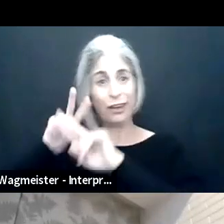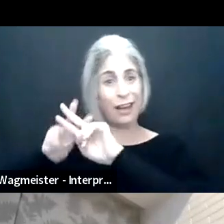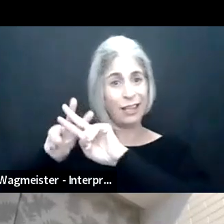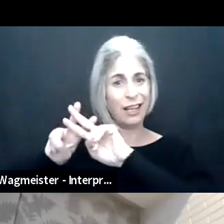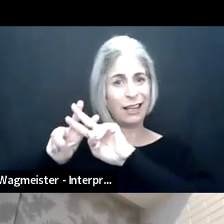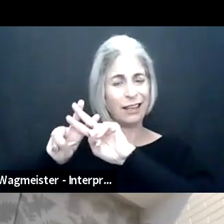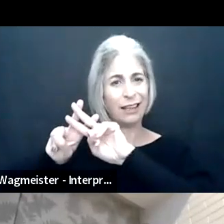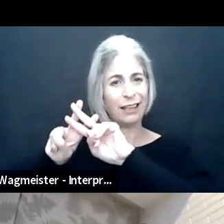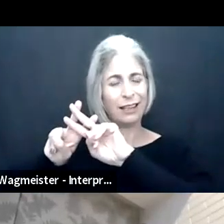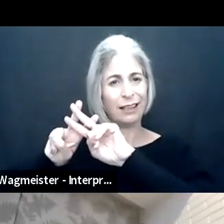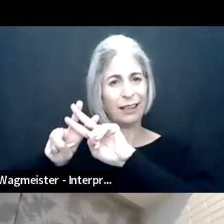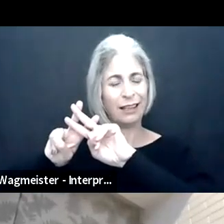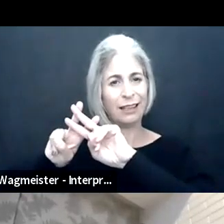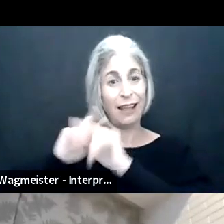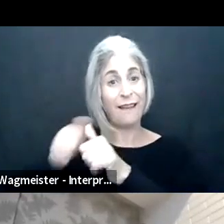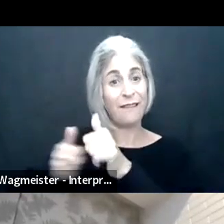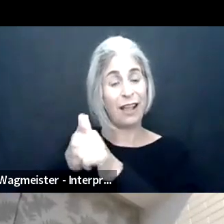our M-Enabling Summit in the past has